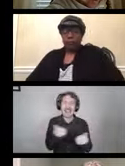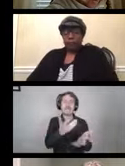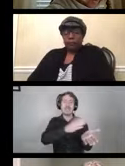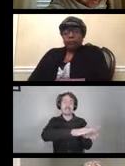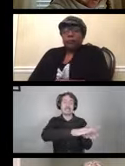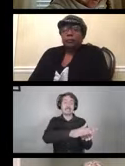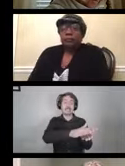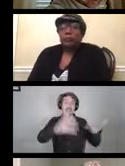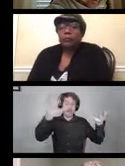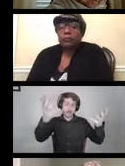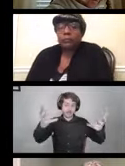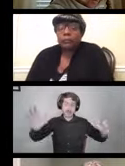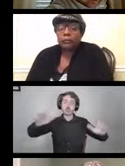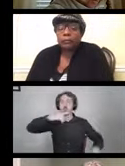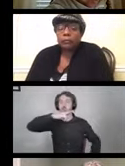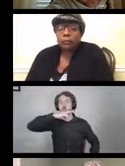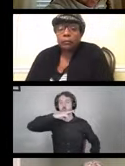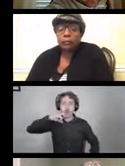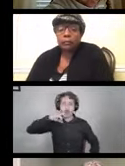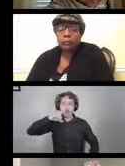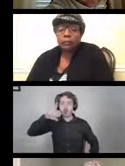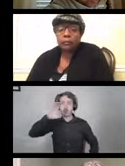and everything is dry and ready to go.